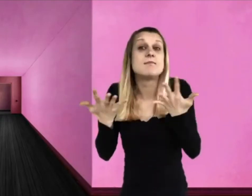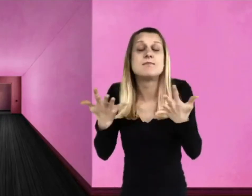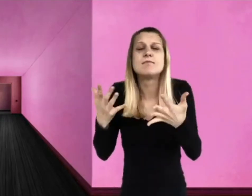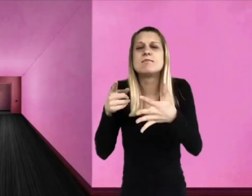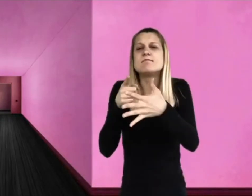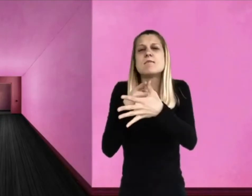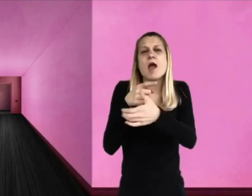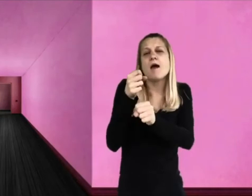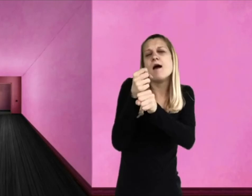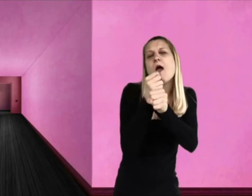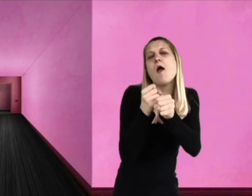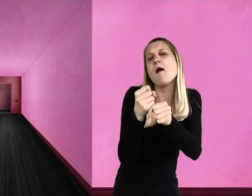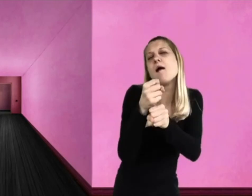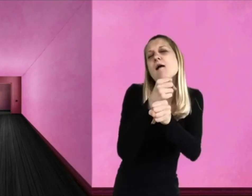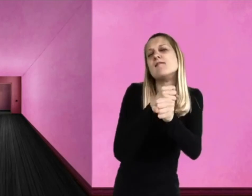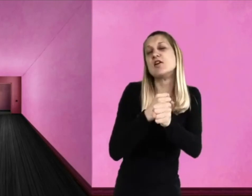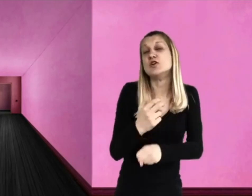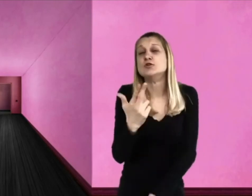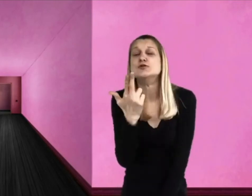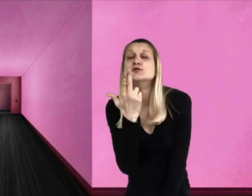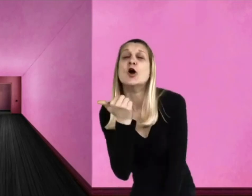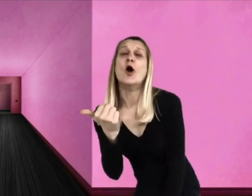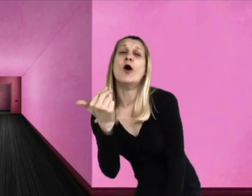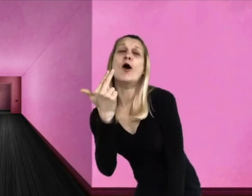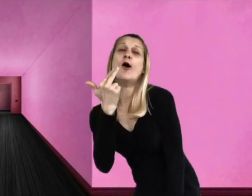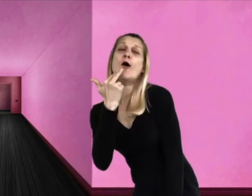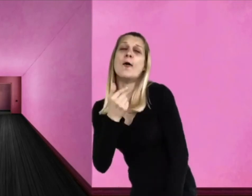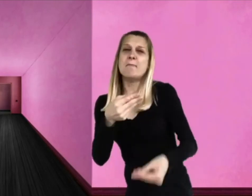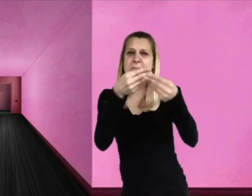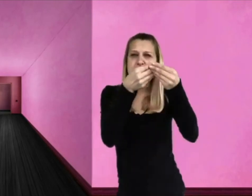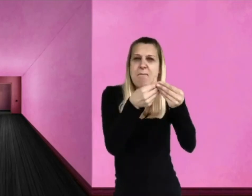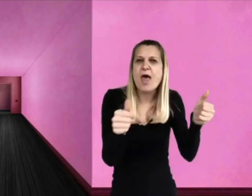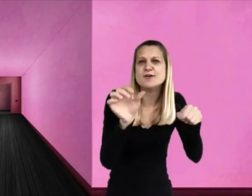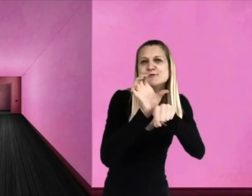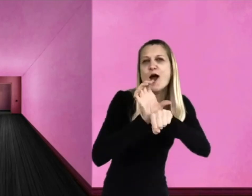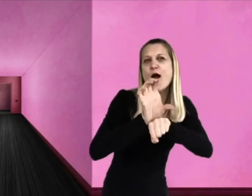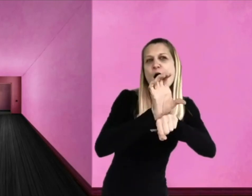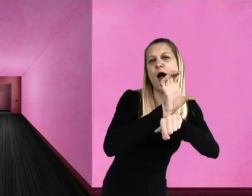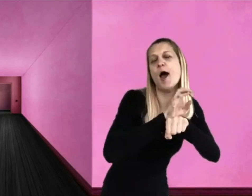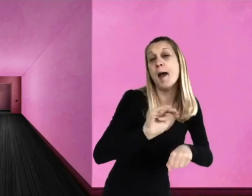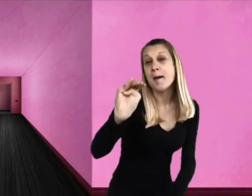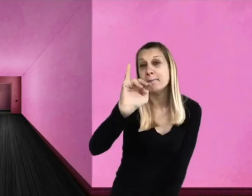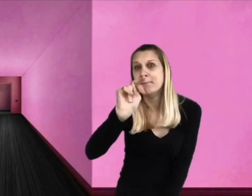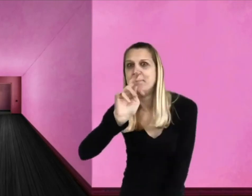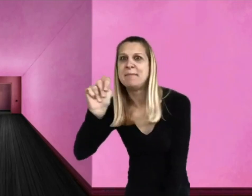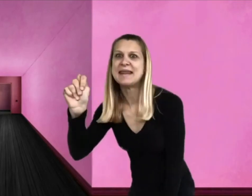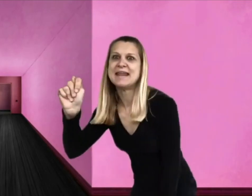the smell of roasting coffee and burnt sugar and melting chocolate and mint and